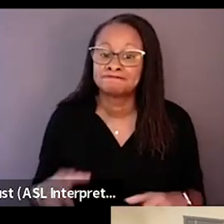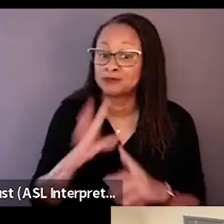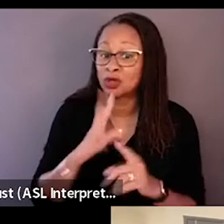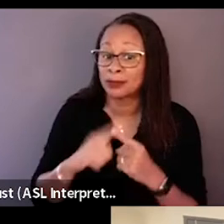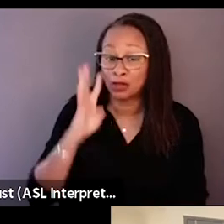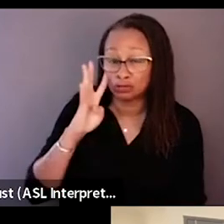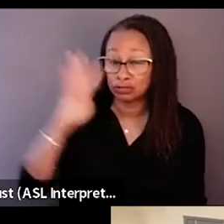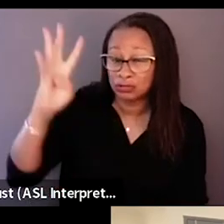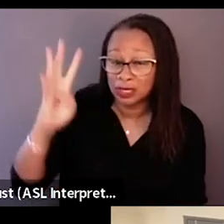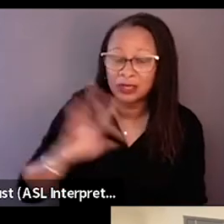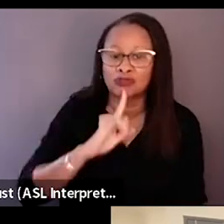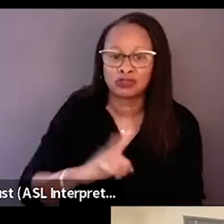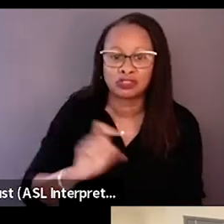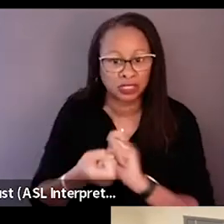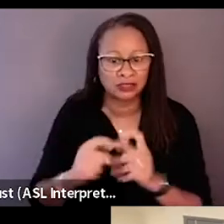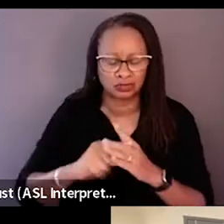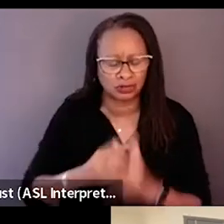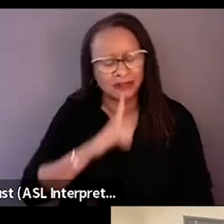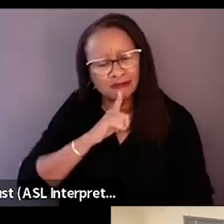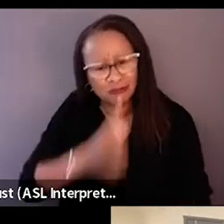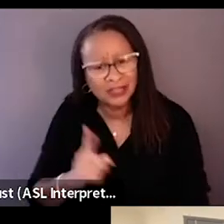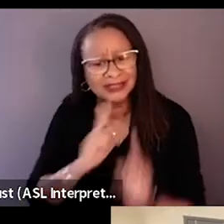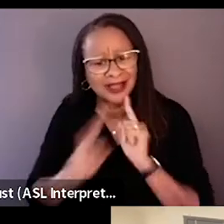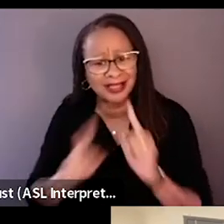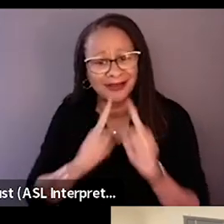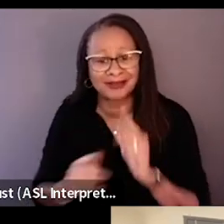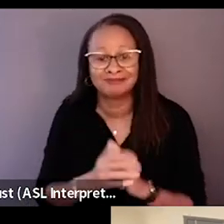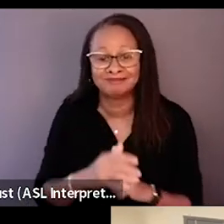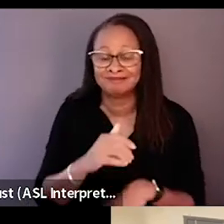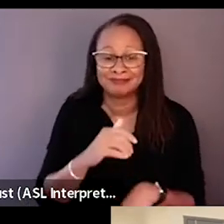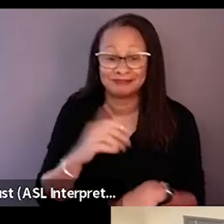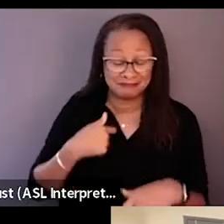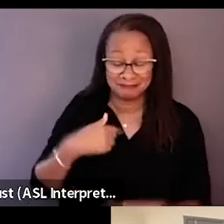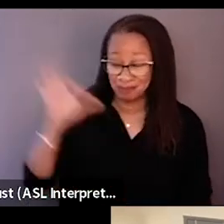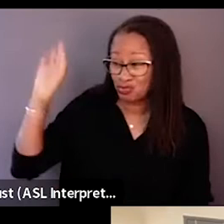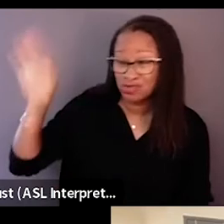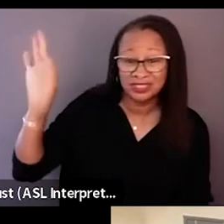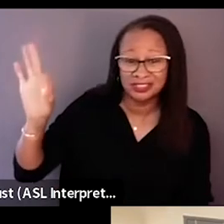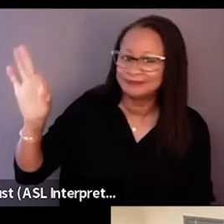and starting real dialogue, that's not the best and most effective way to do that.